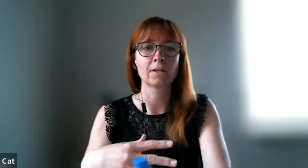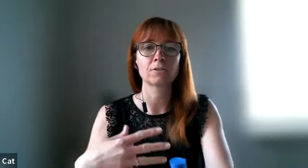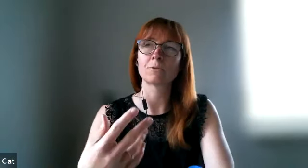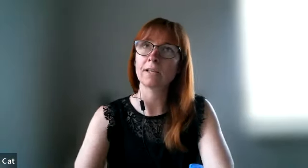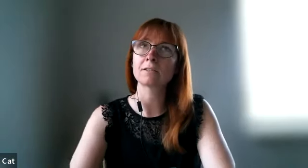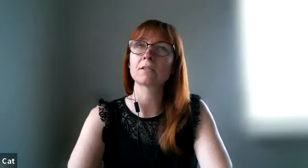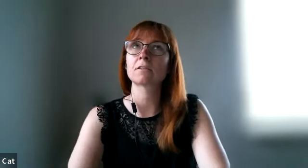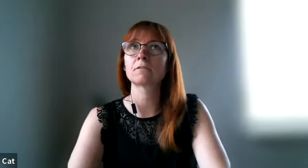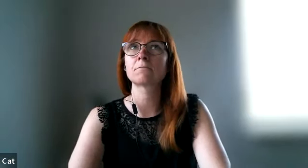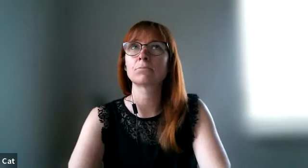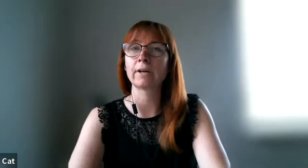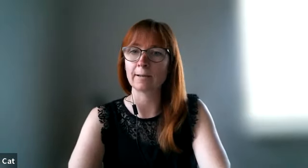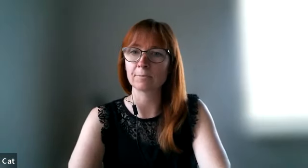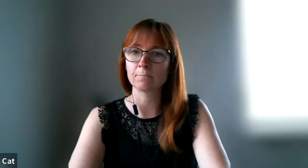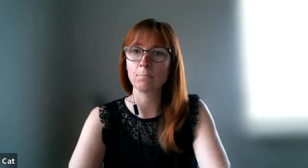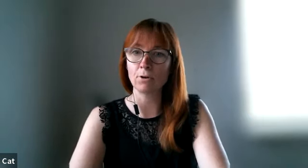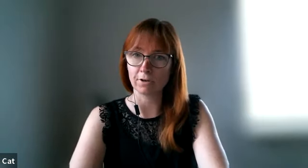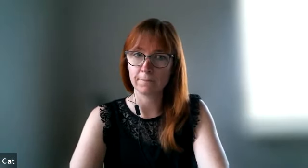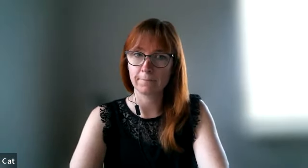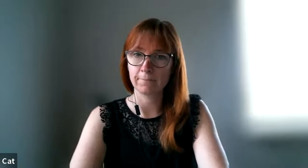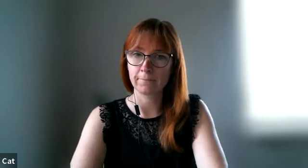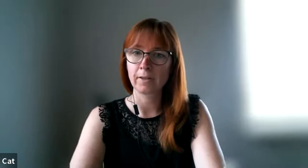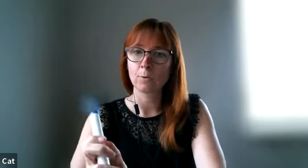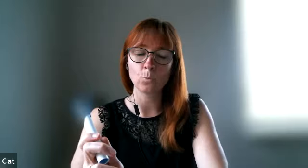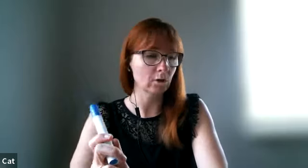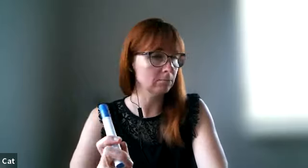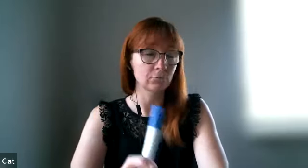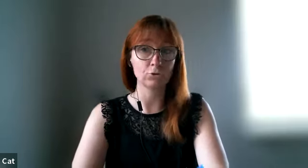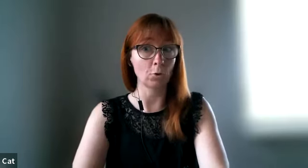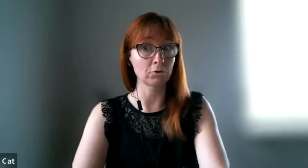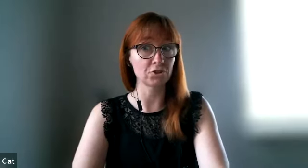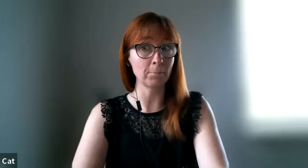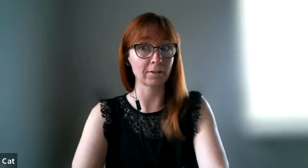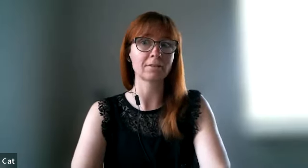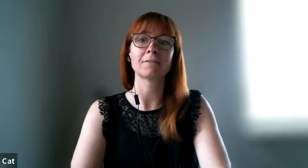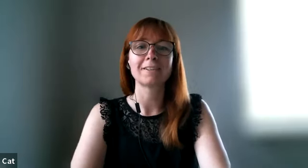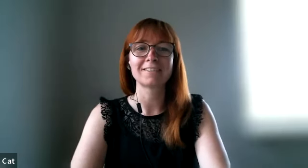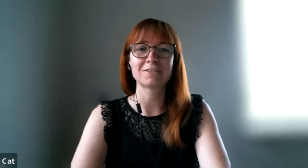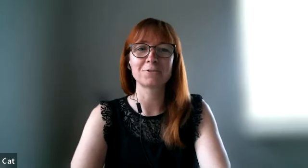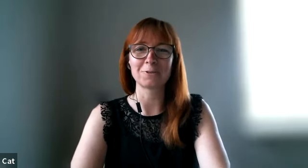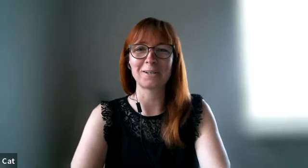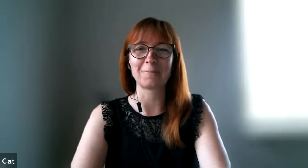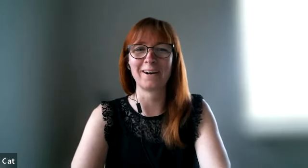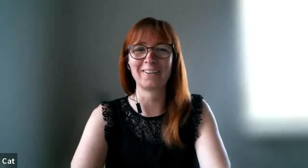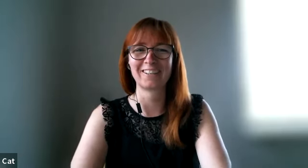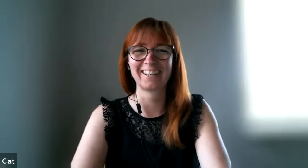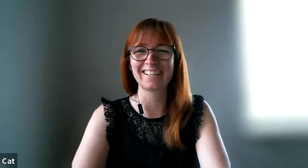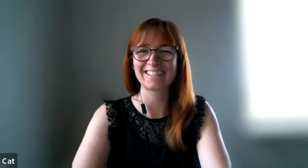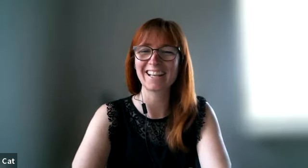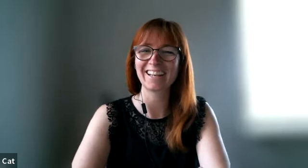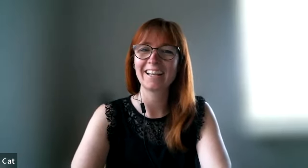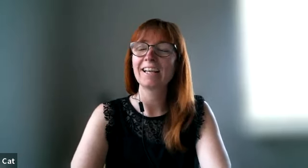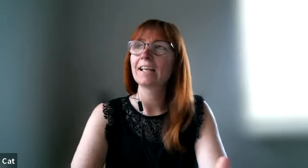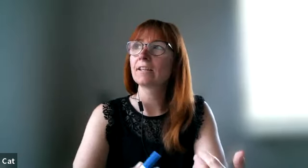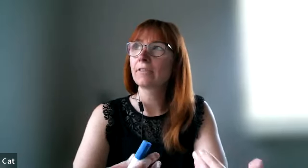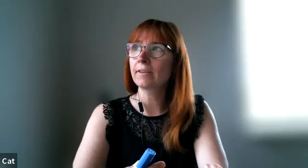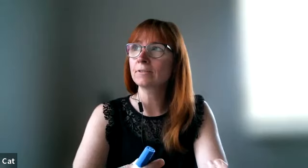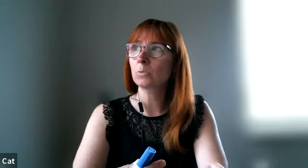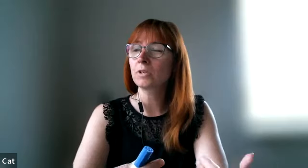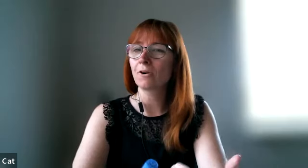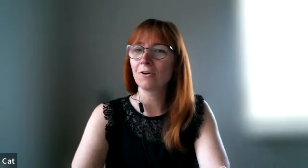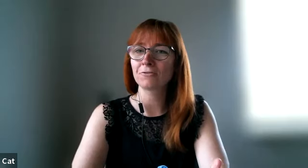so in that sense perhaps but what dr chapman is talking about is that the things we often